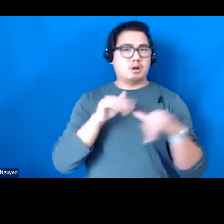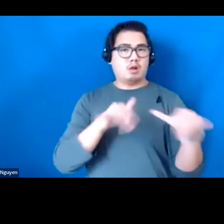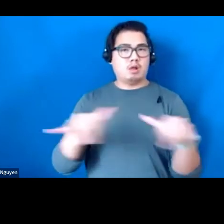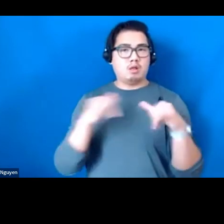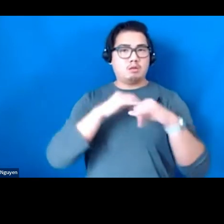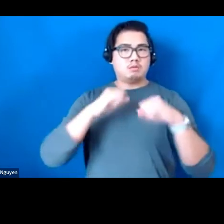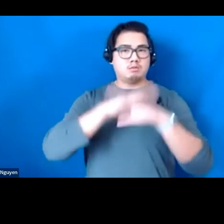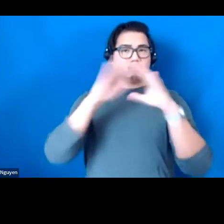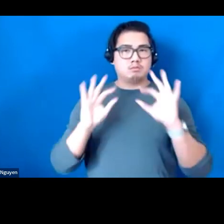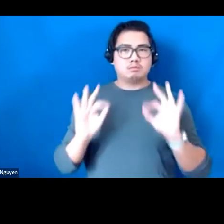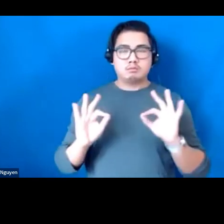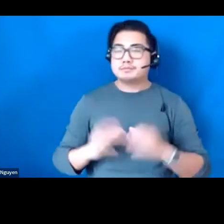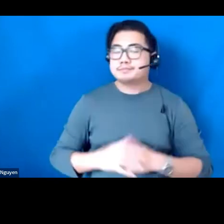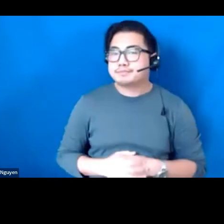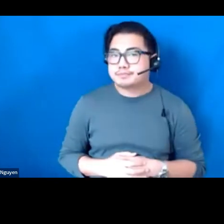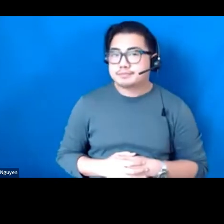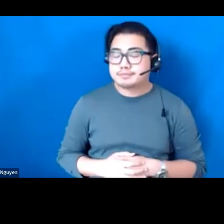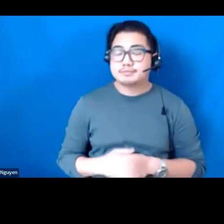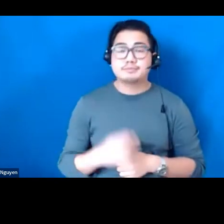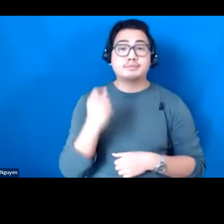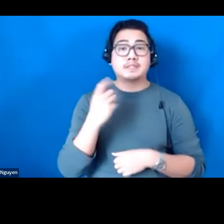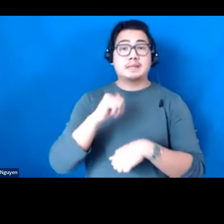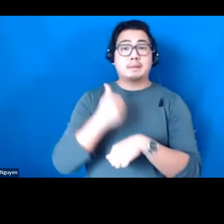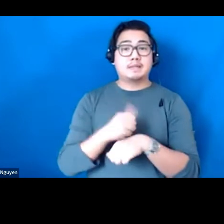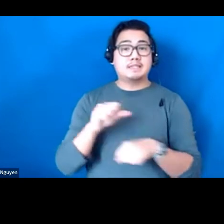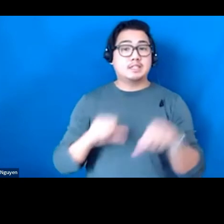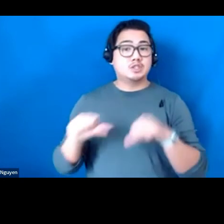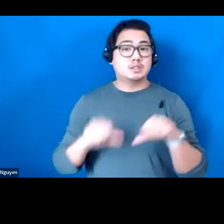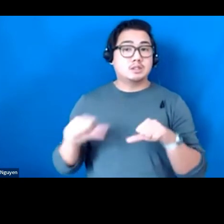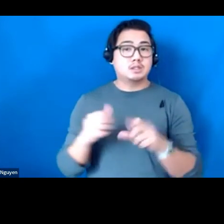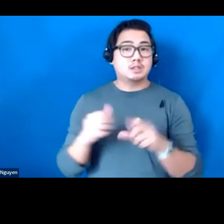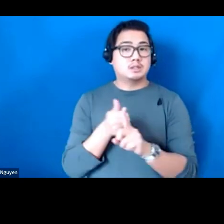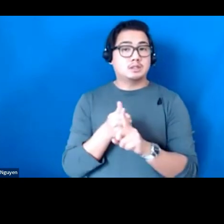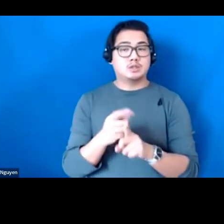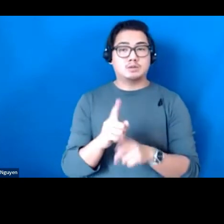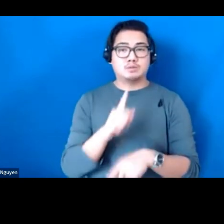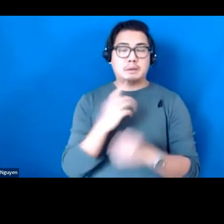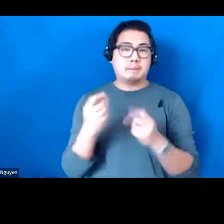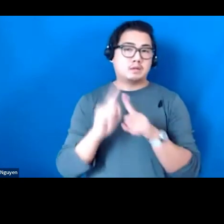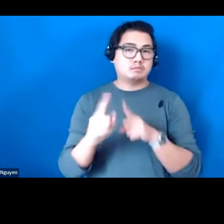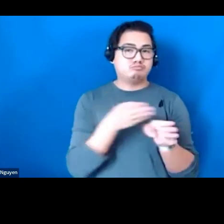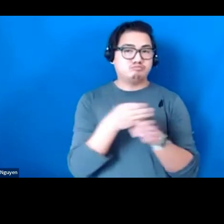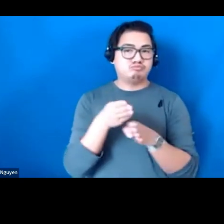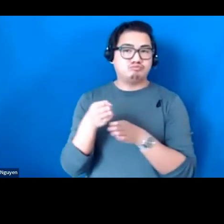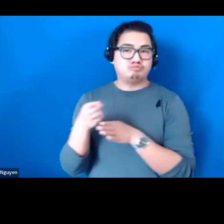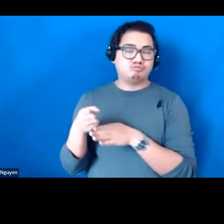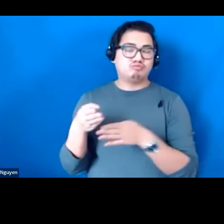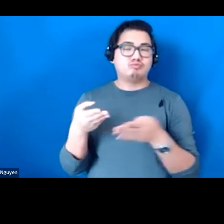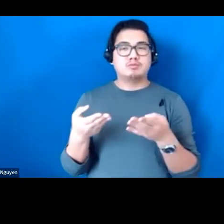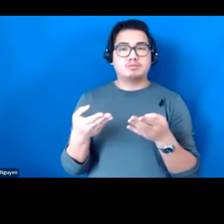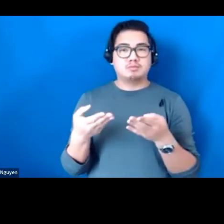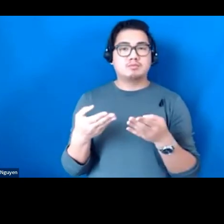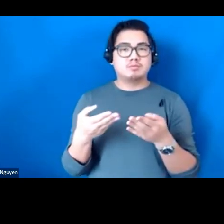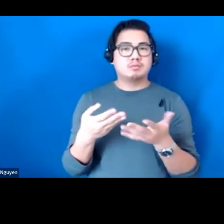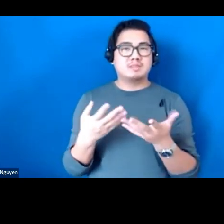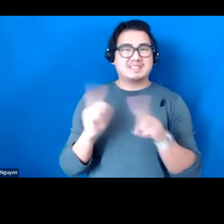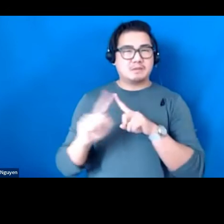Implementation Science the multidisciplinary study Implementation Science are to promote